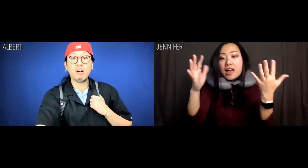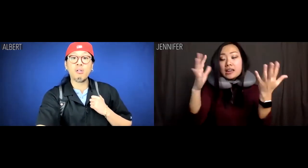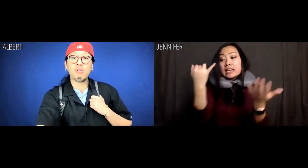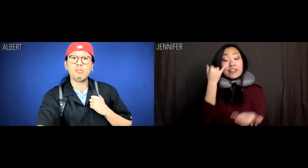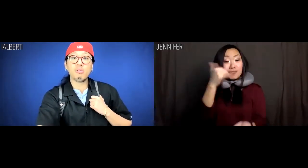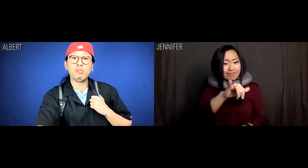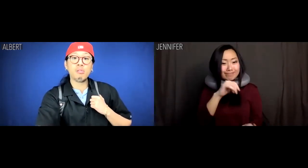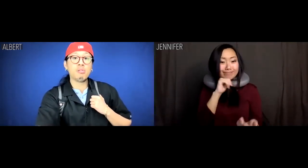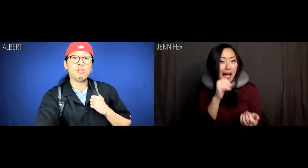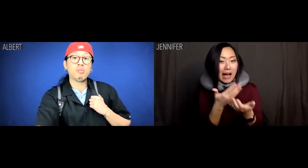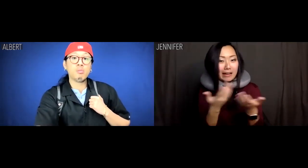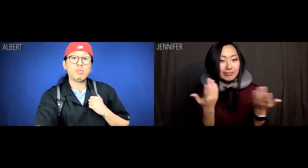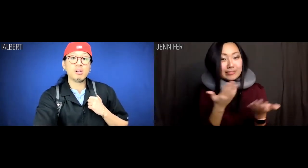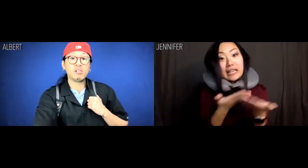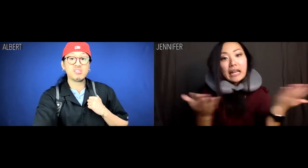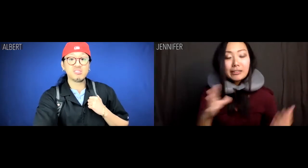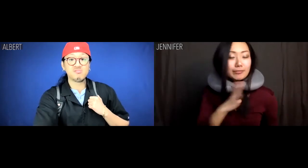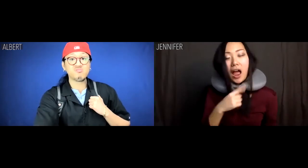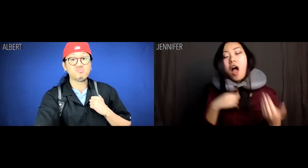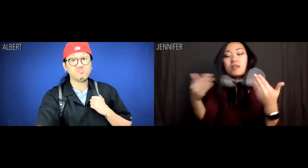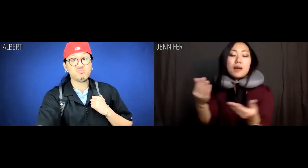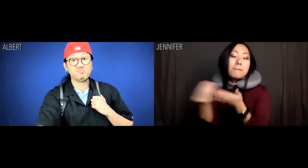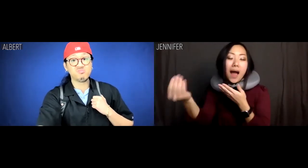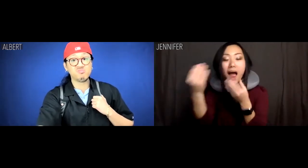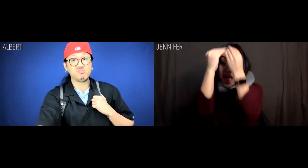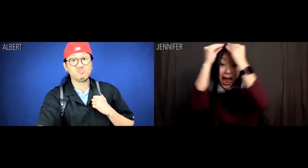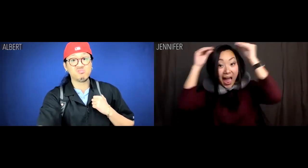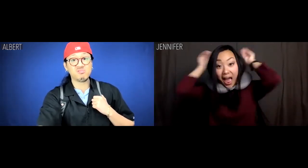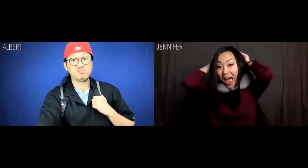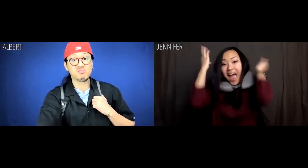And if there's no such thing, I'm going to buy a rice hat